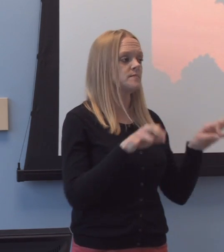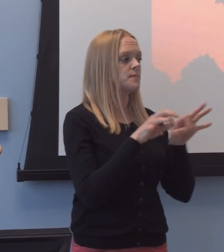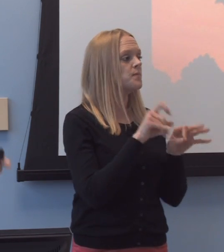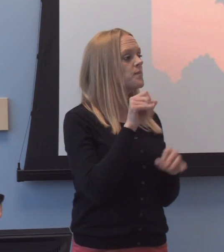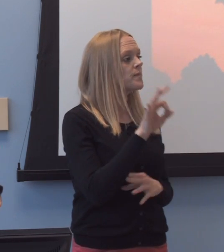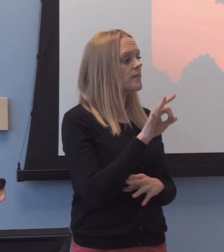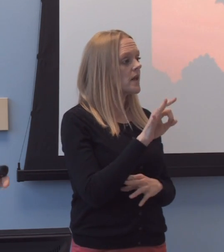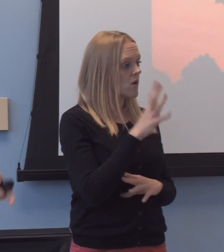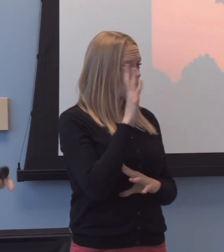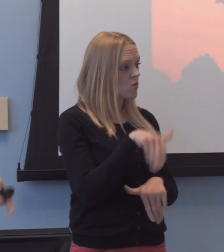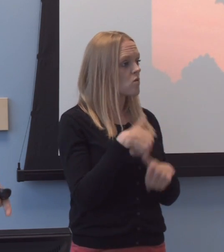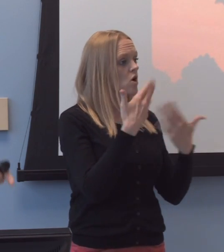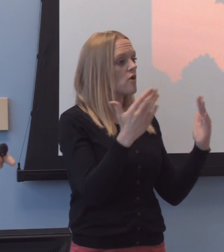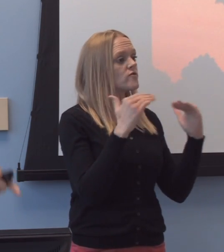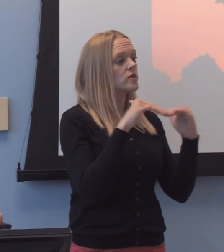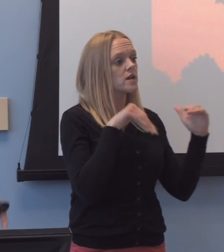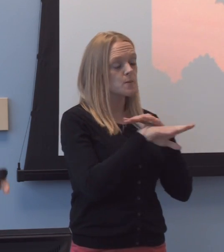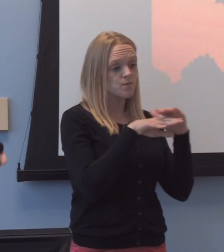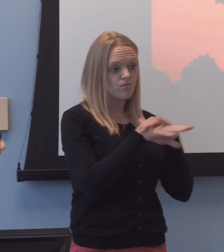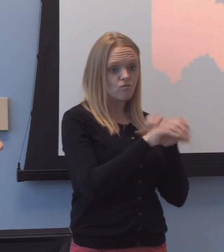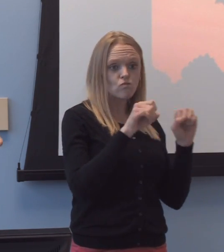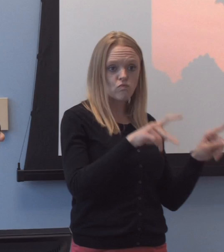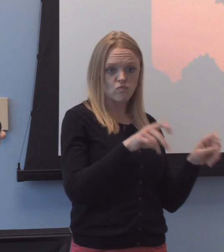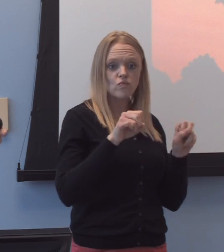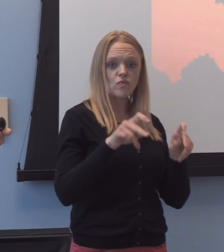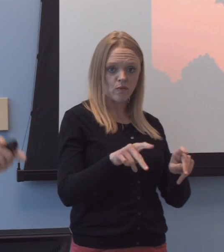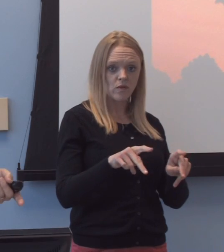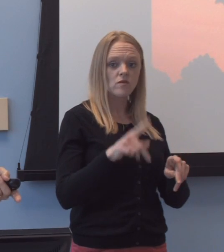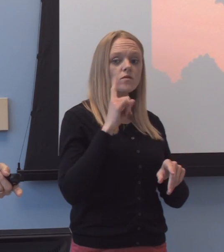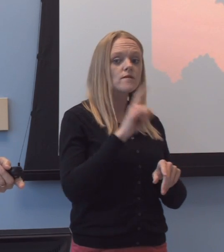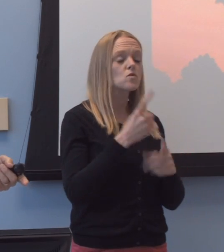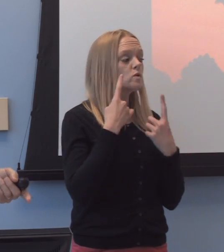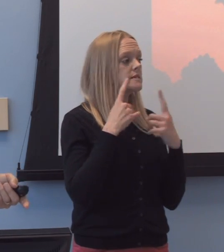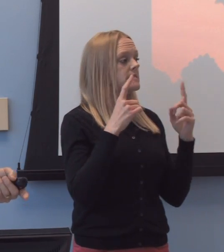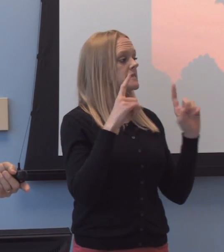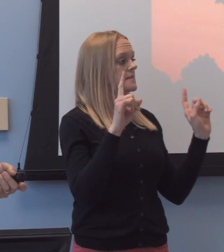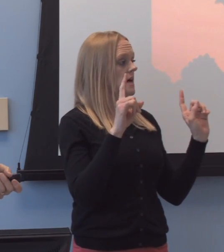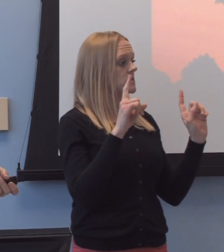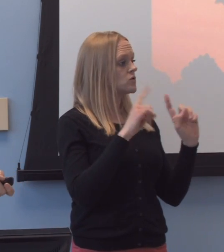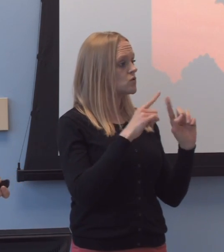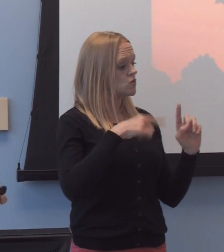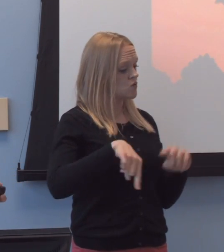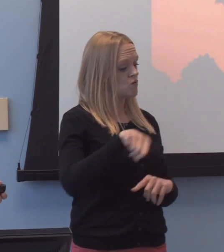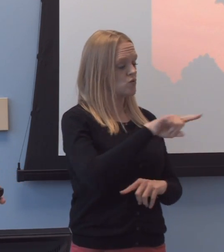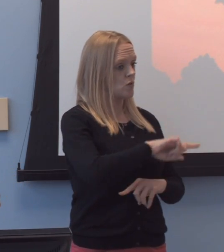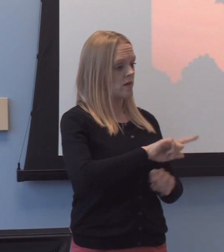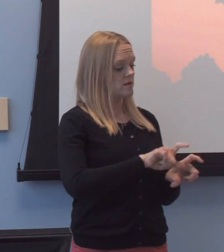eh, offer equal access opportunity an-uh, for success to this, um, emergent population.